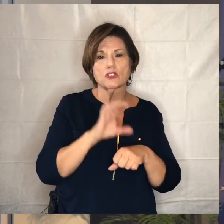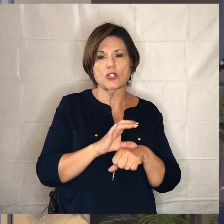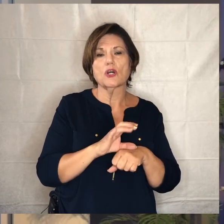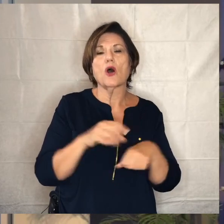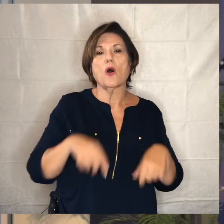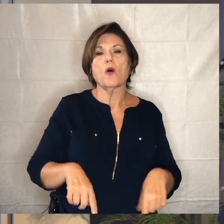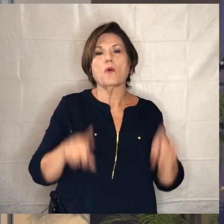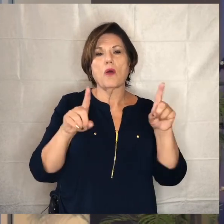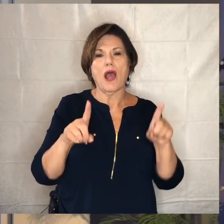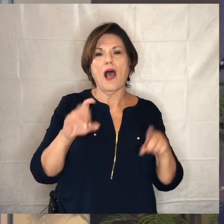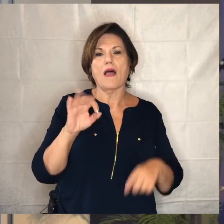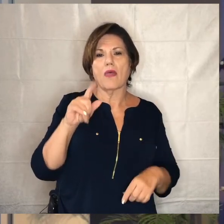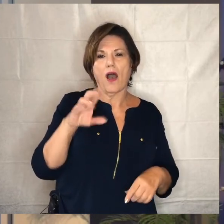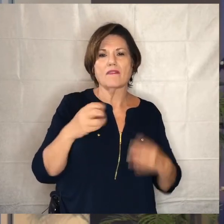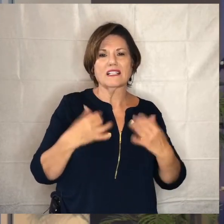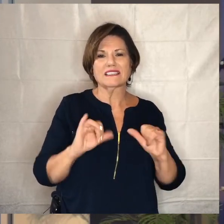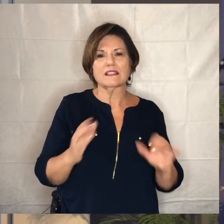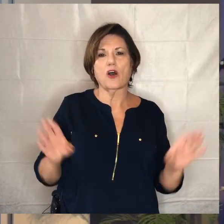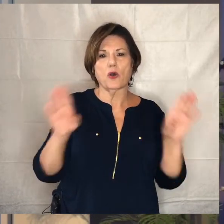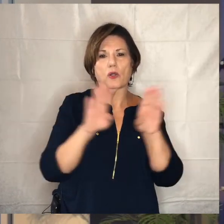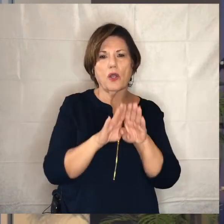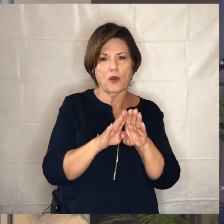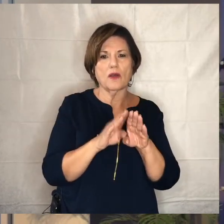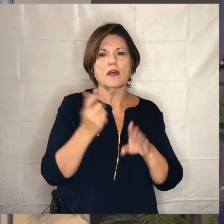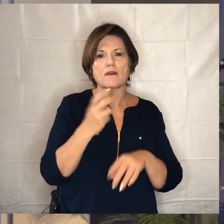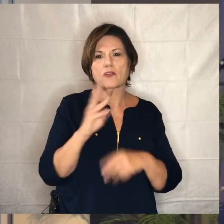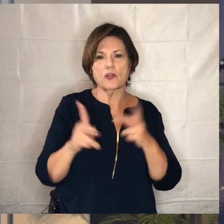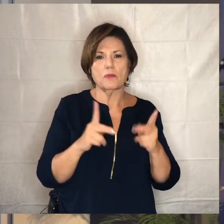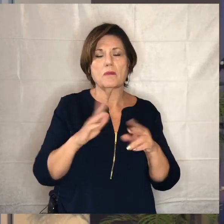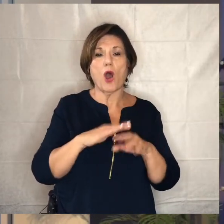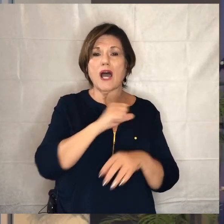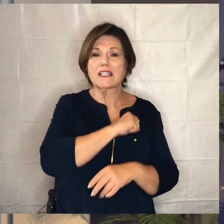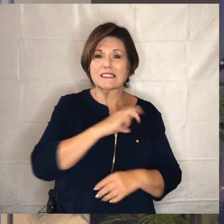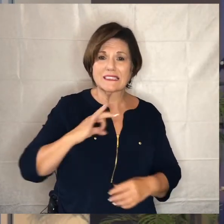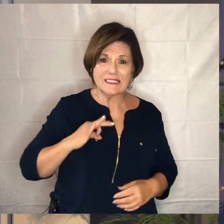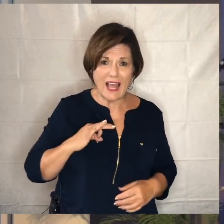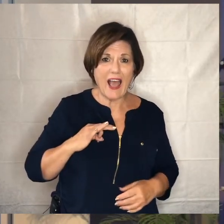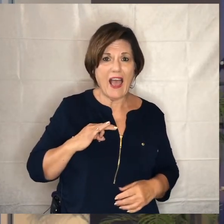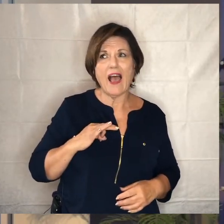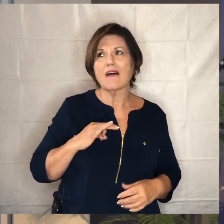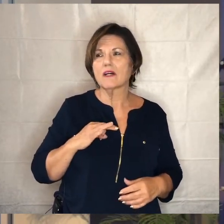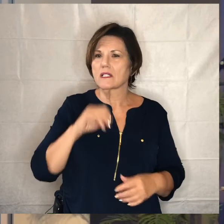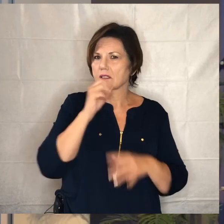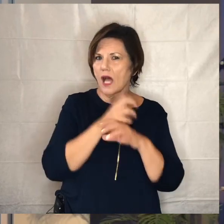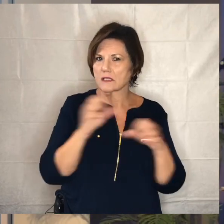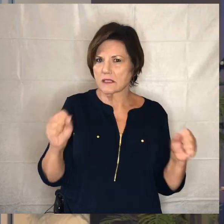while the office is still closed there are a couple of people on our staff who are in places where it wouldn't be safe for them to to be